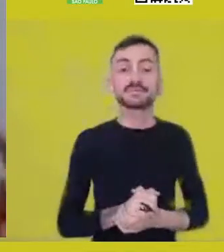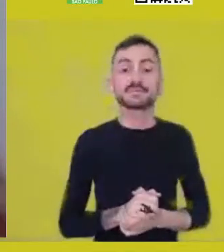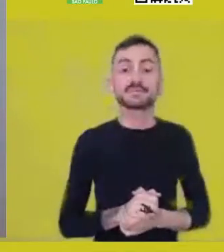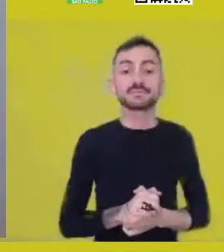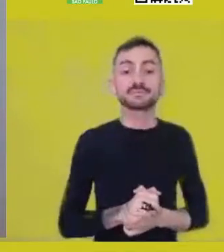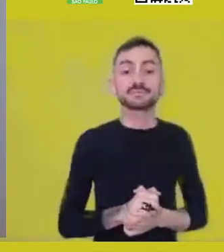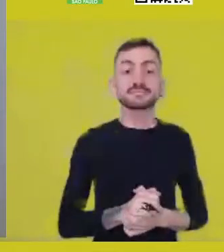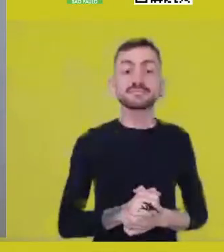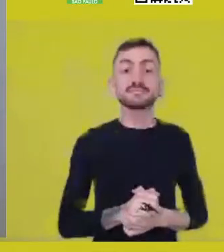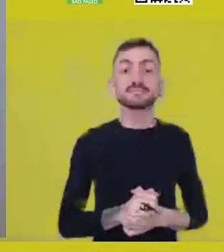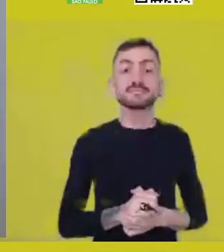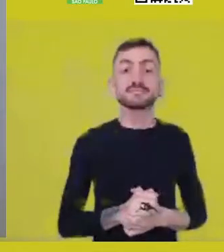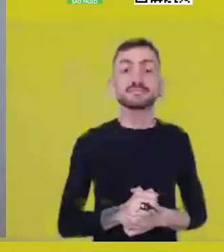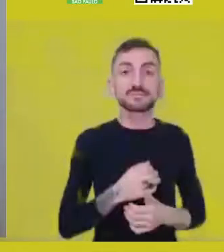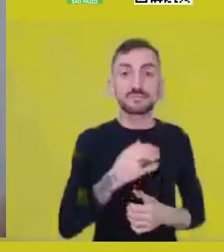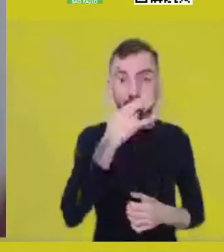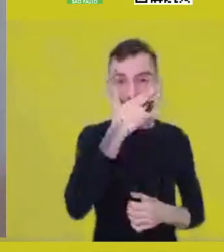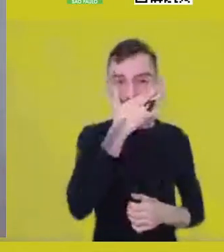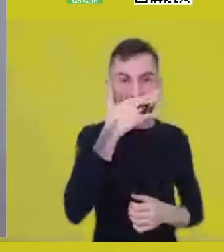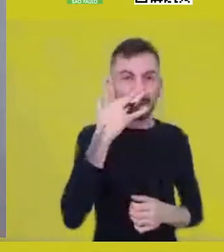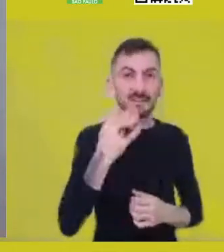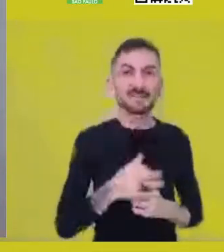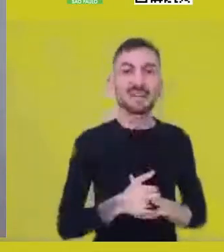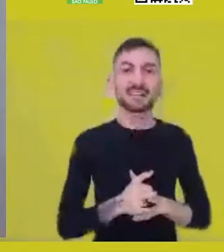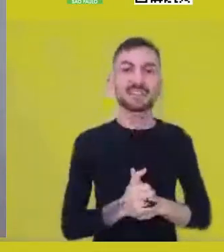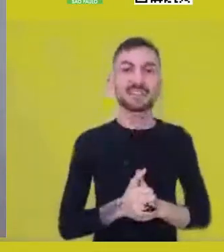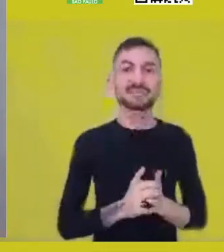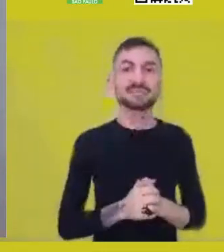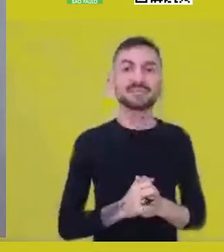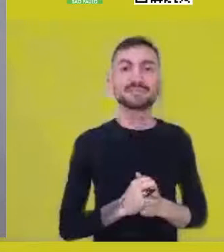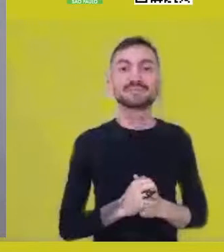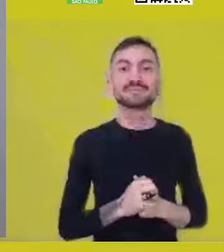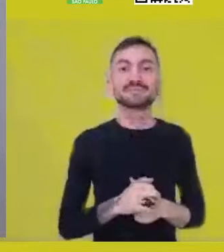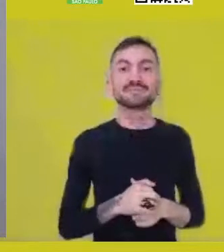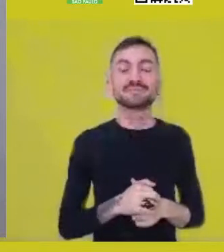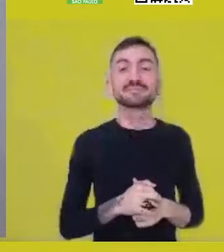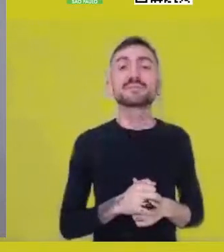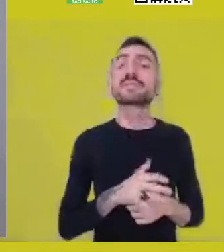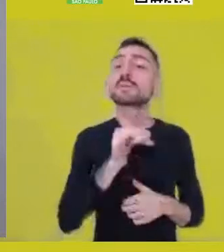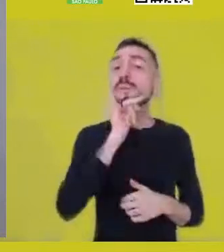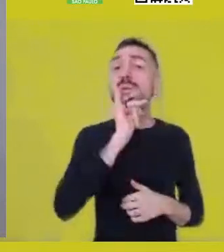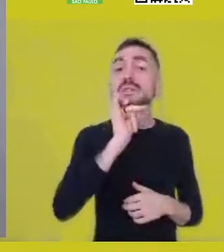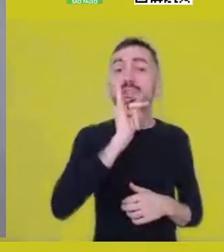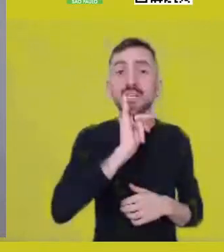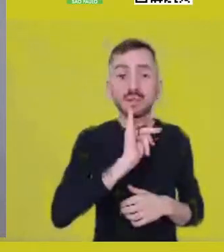See, in African religions